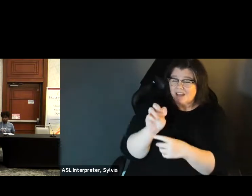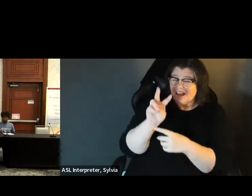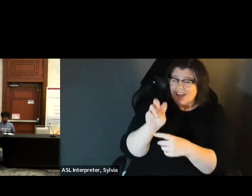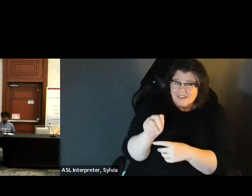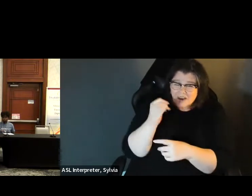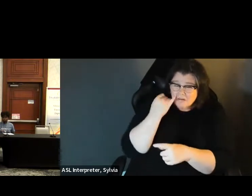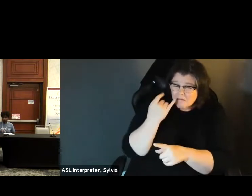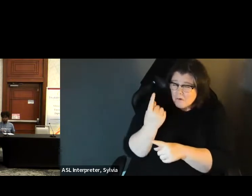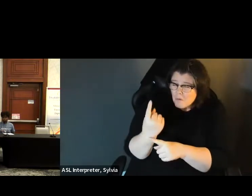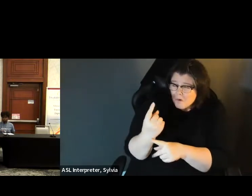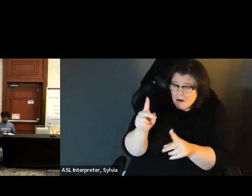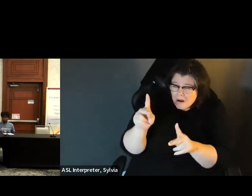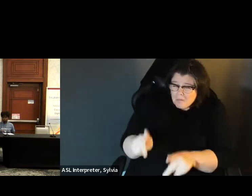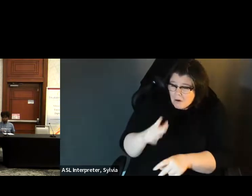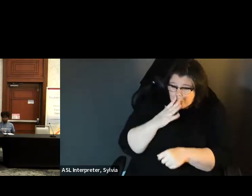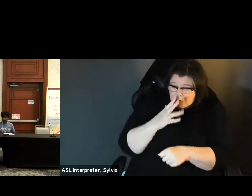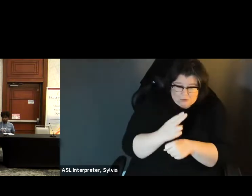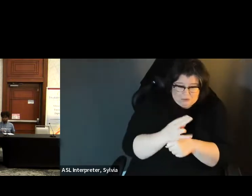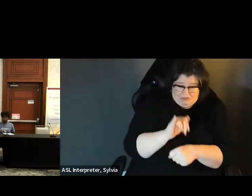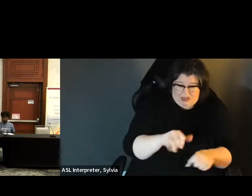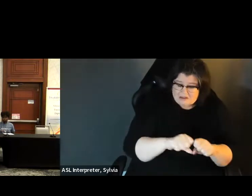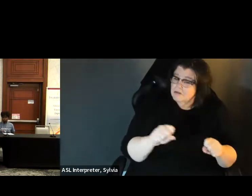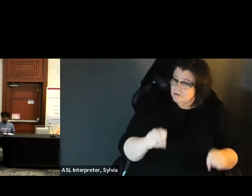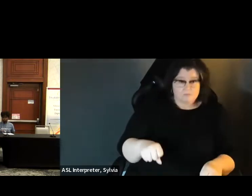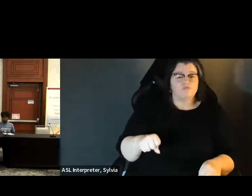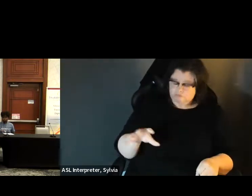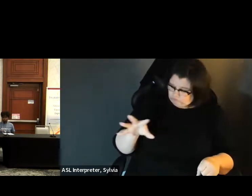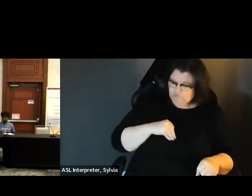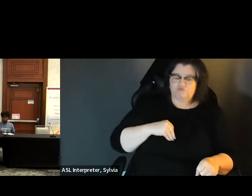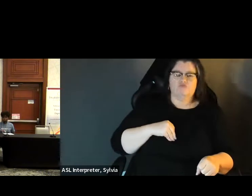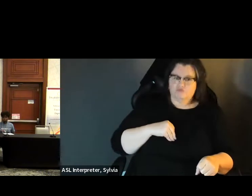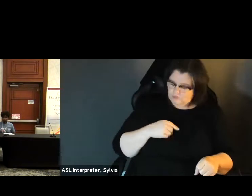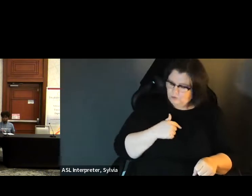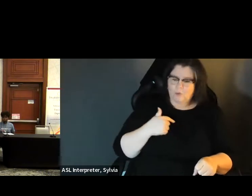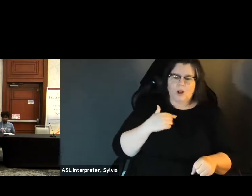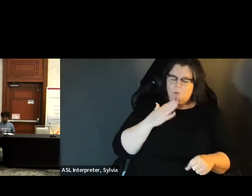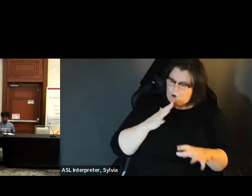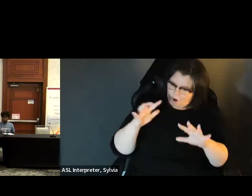requirement that we provide it . So we will provide it even well for from our perspective, it's a requirement that we provided, so we will provide it, even if there's one voter that uses the system. if there's one vote that are uses the system, that's great. And we've fulfilled that need to remove that barrier for